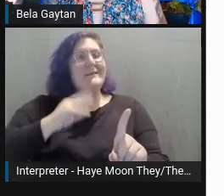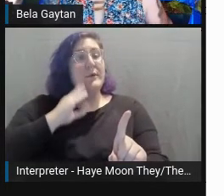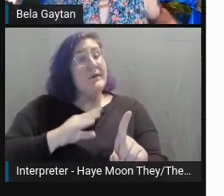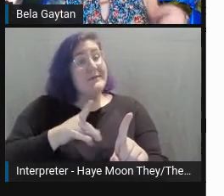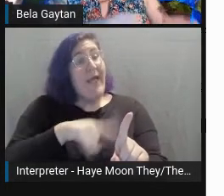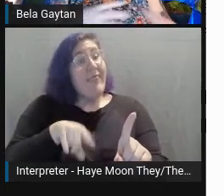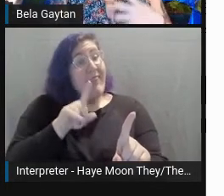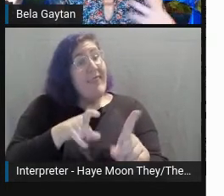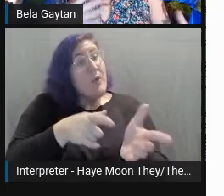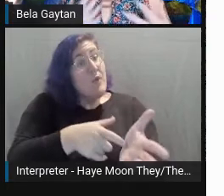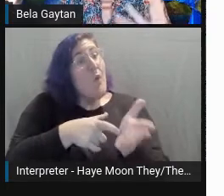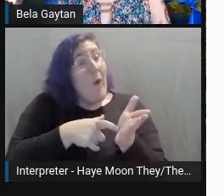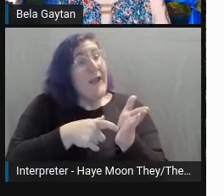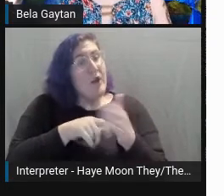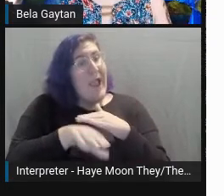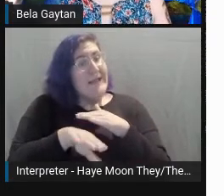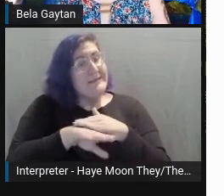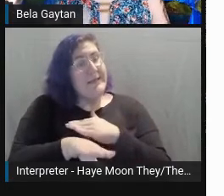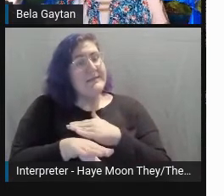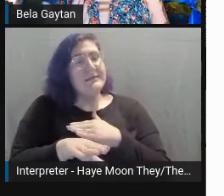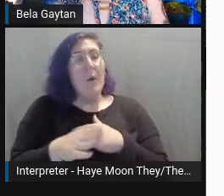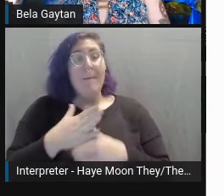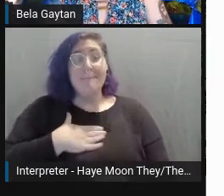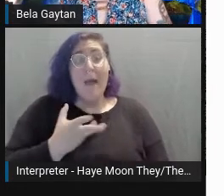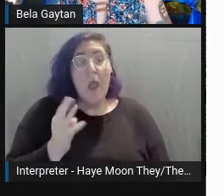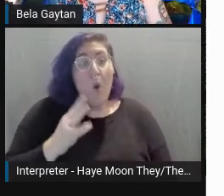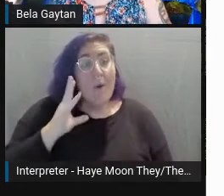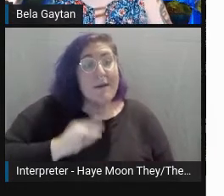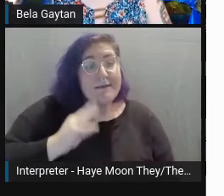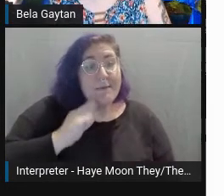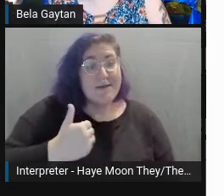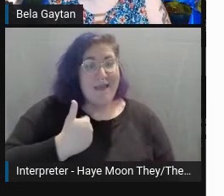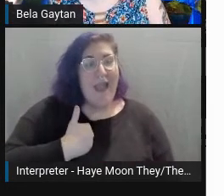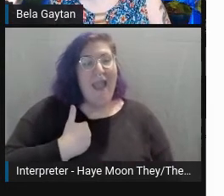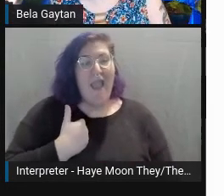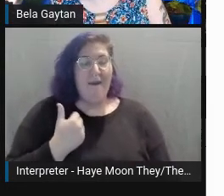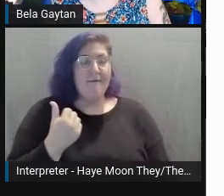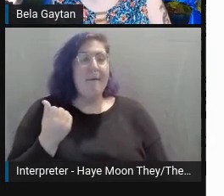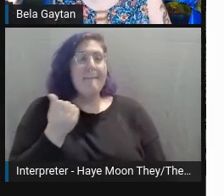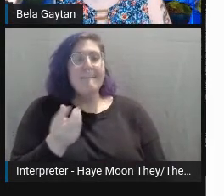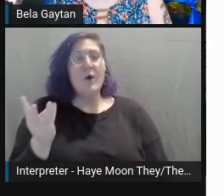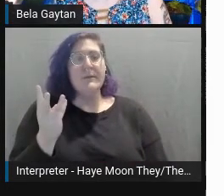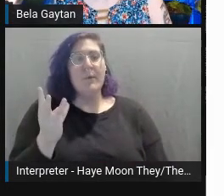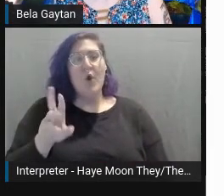Using my own experiences, I have multiple rare genetic disorders.